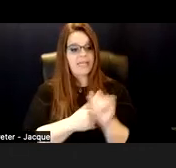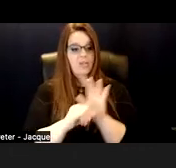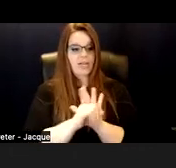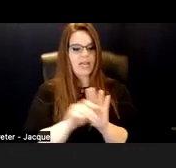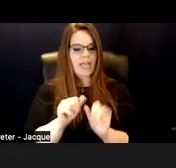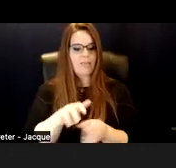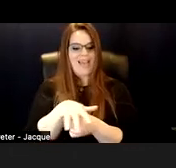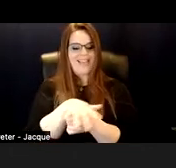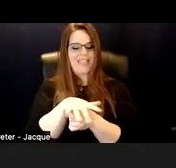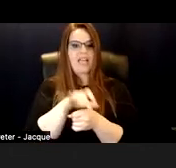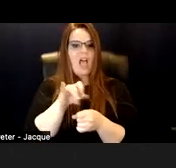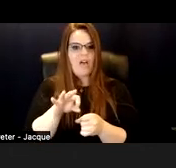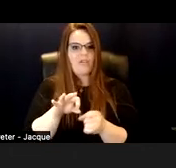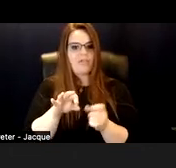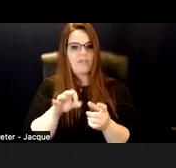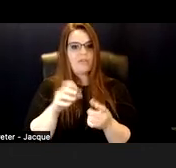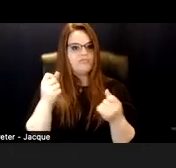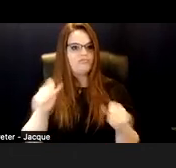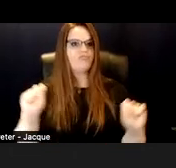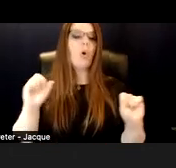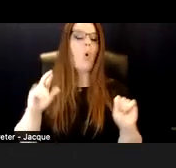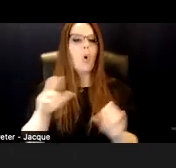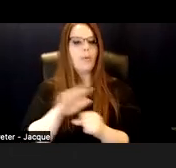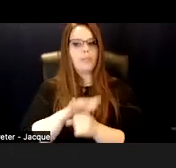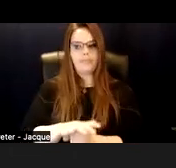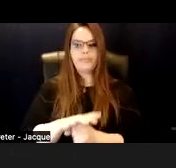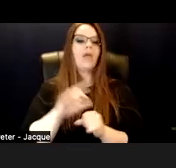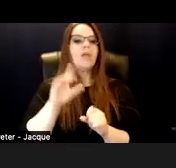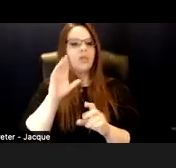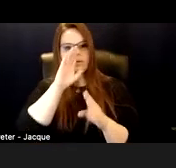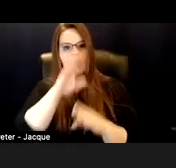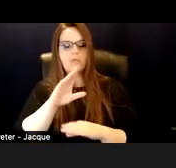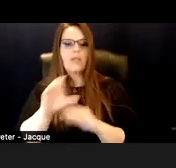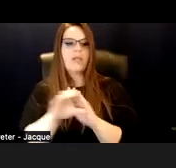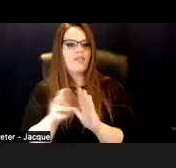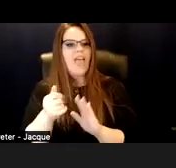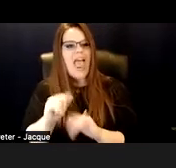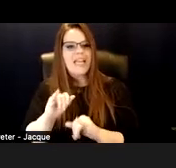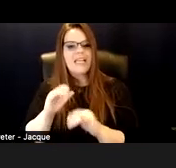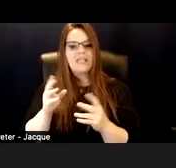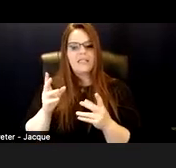The fulcrums of oppression shift depending upon the characteristics of any given institutional or interpersonal interaction.